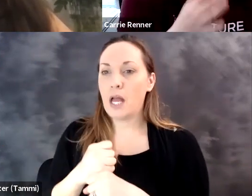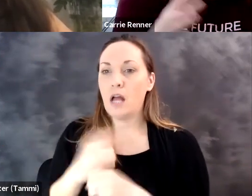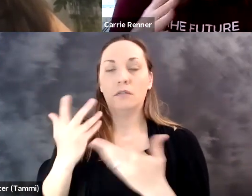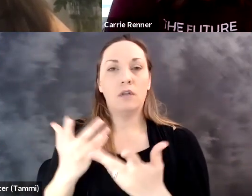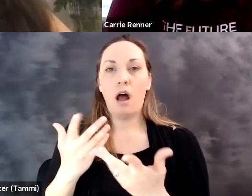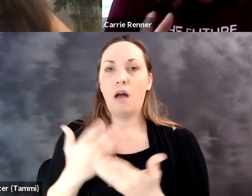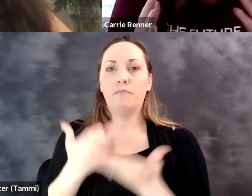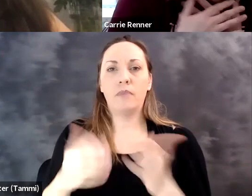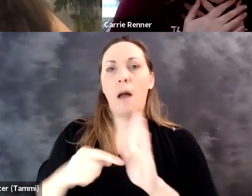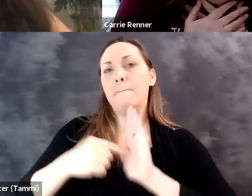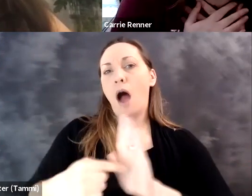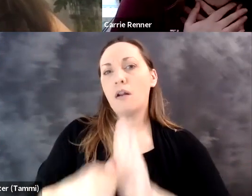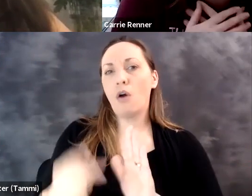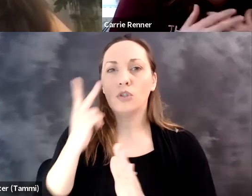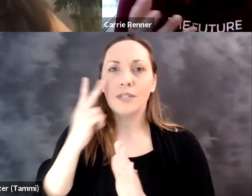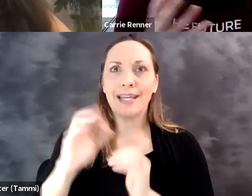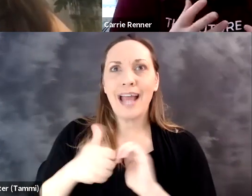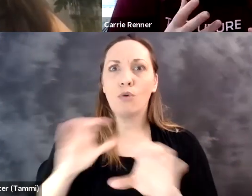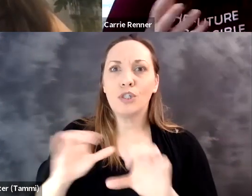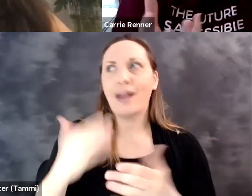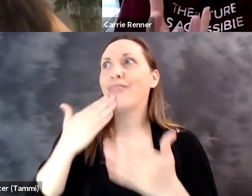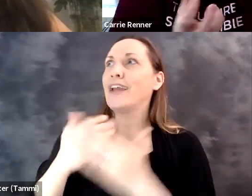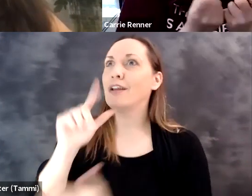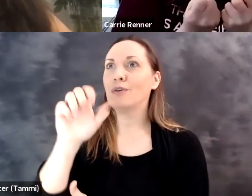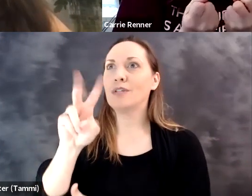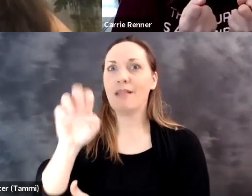What we do internally is absolutely that. We also built a maturity model so that